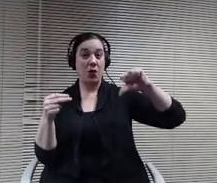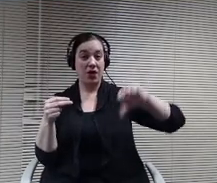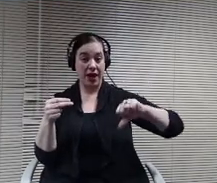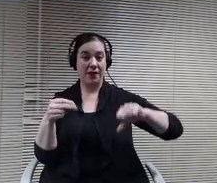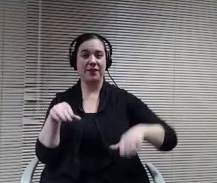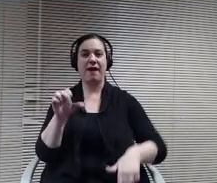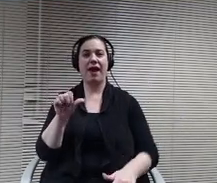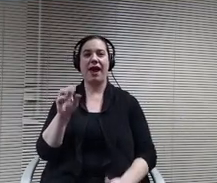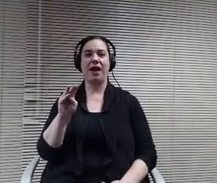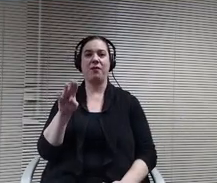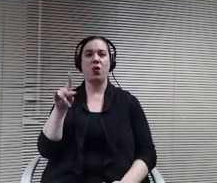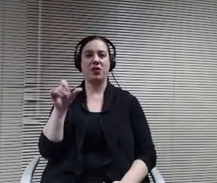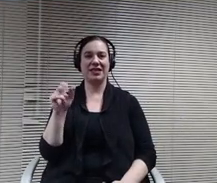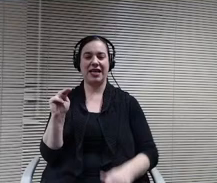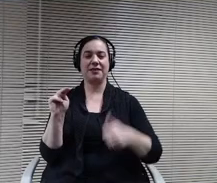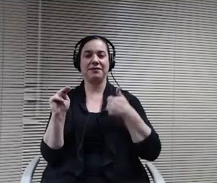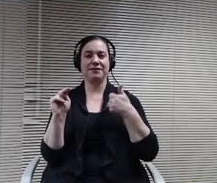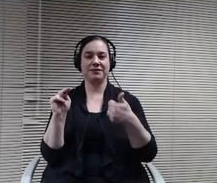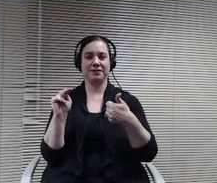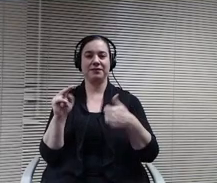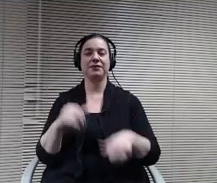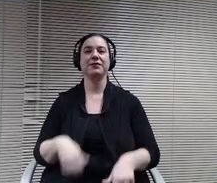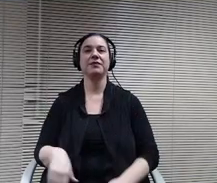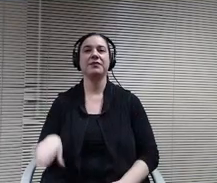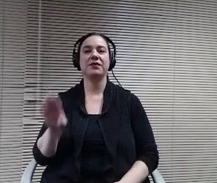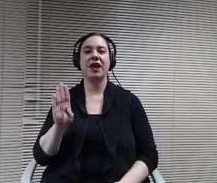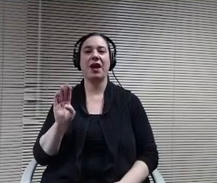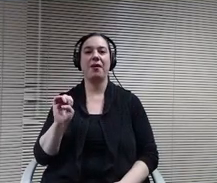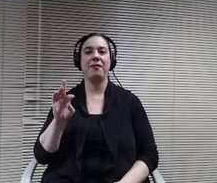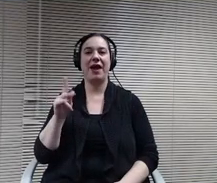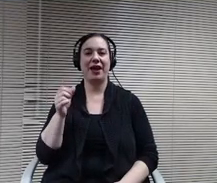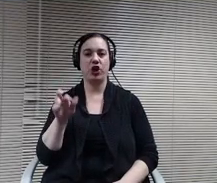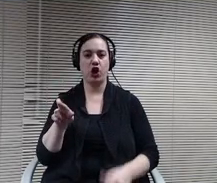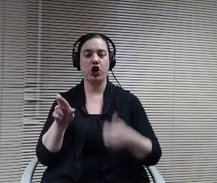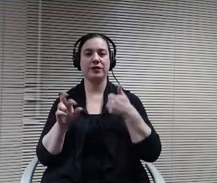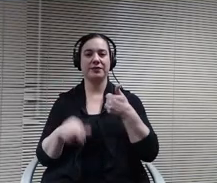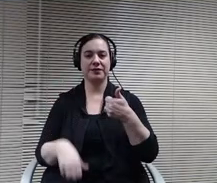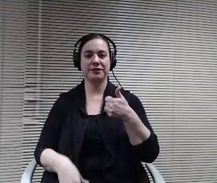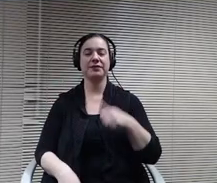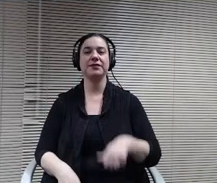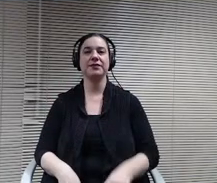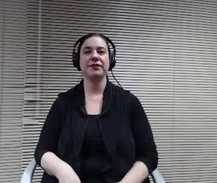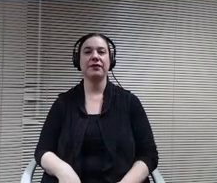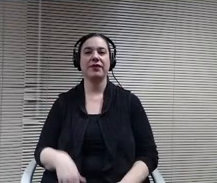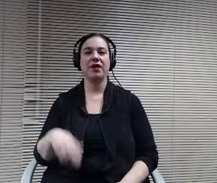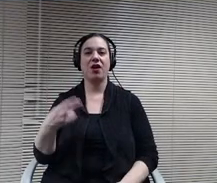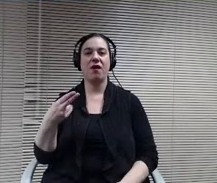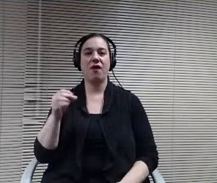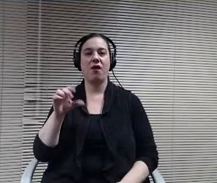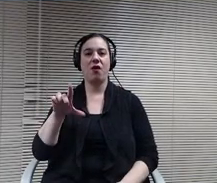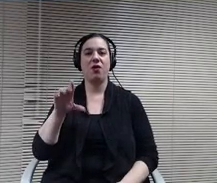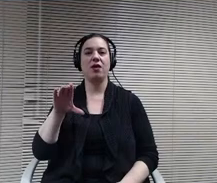Hi boardmember Becker. Hi board member Holcomb. I remember lasage.